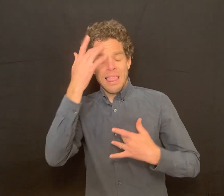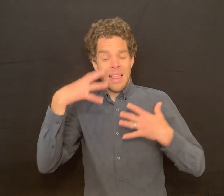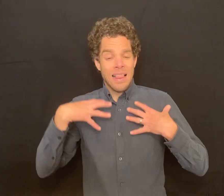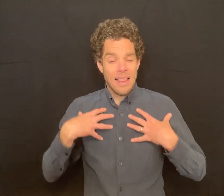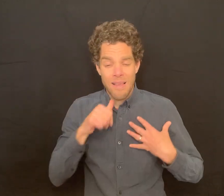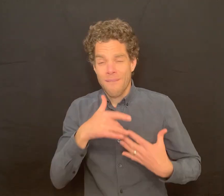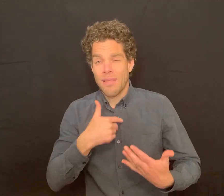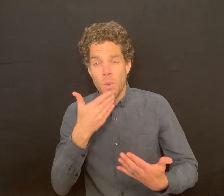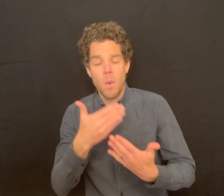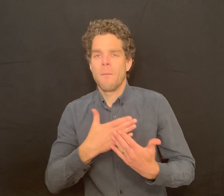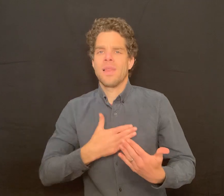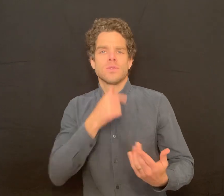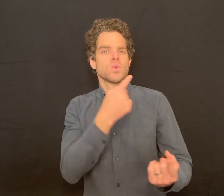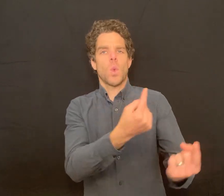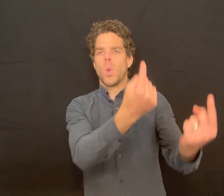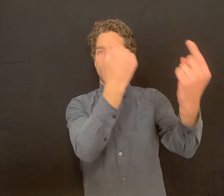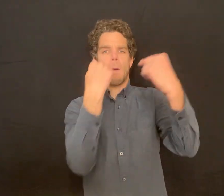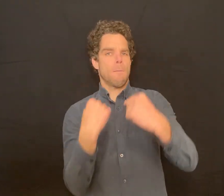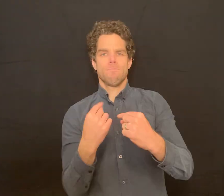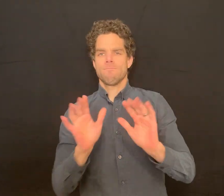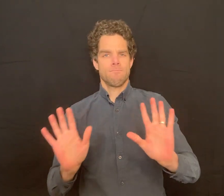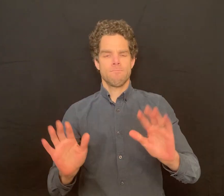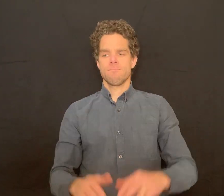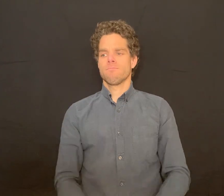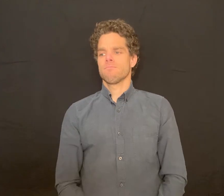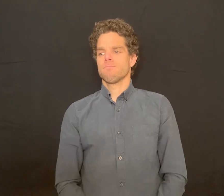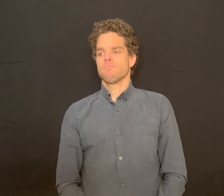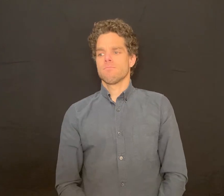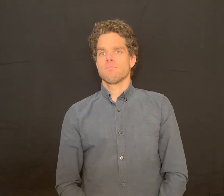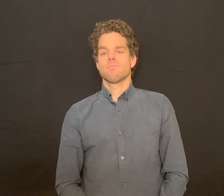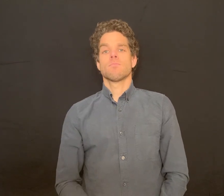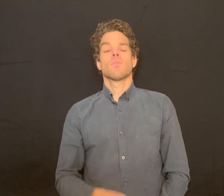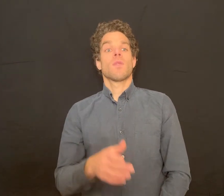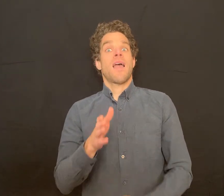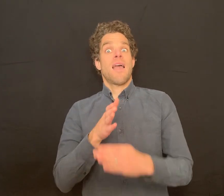If you are feeling ill, please do not come